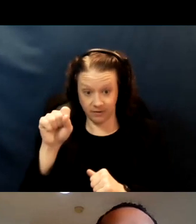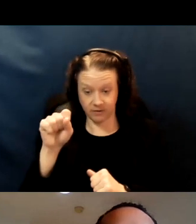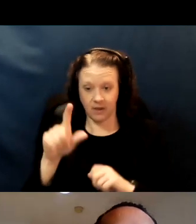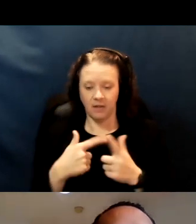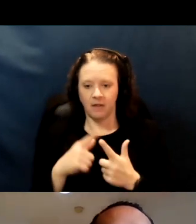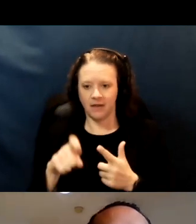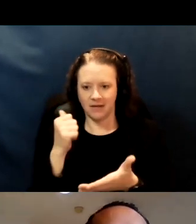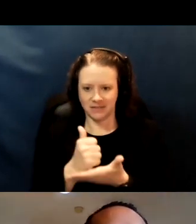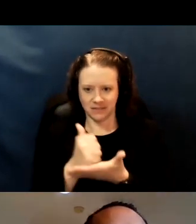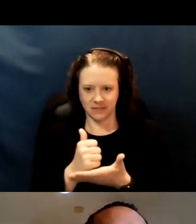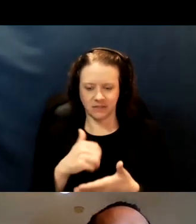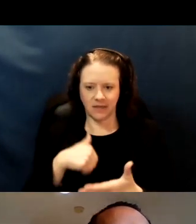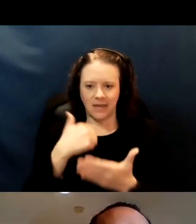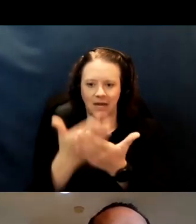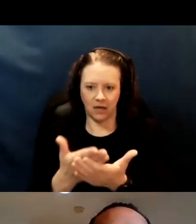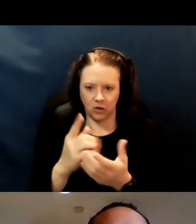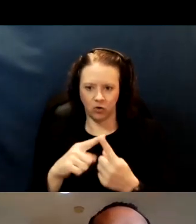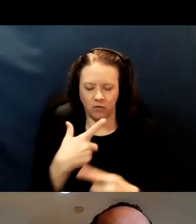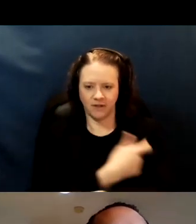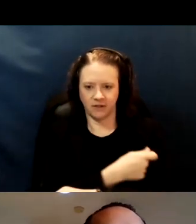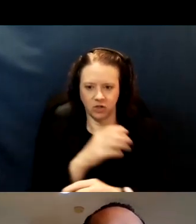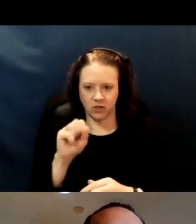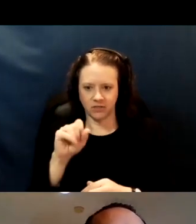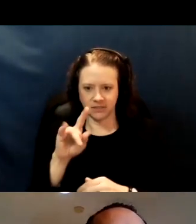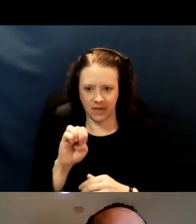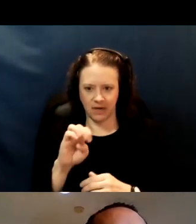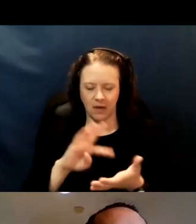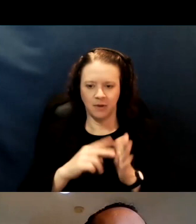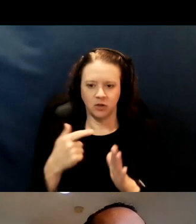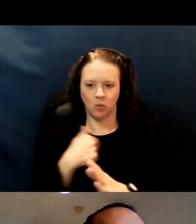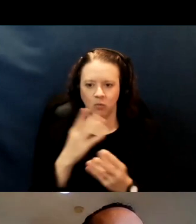getting to a vaccination site, and we're providing them with the paratransit resources.